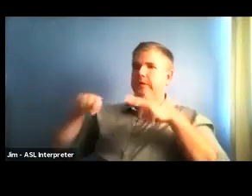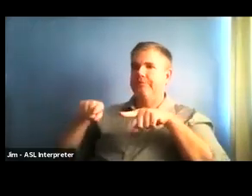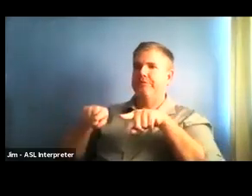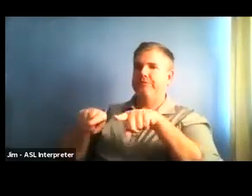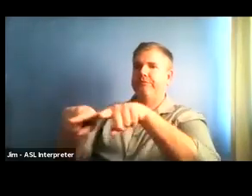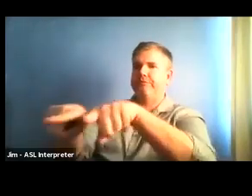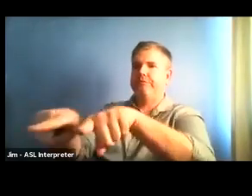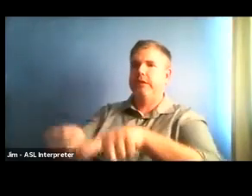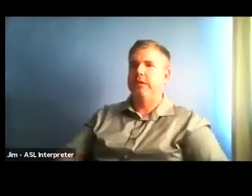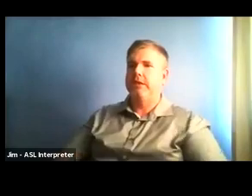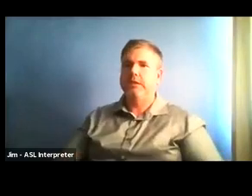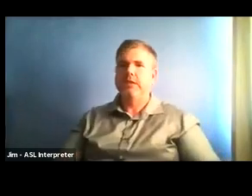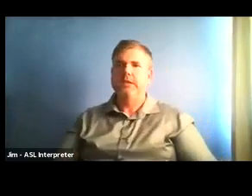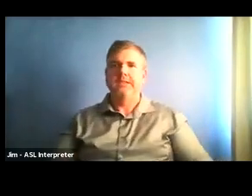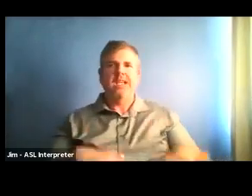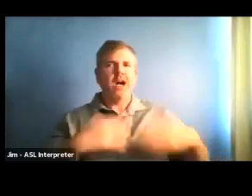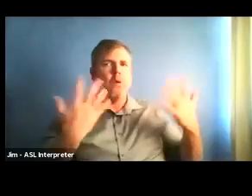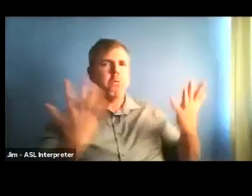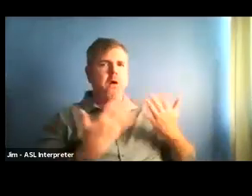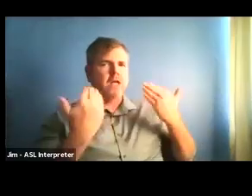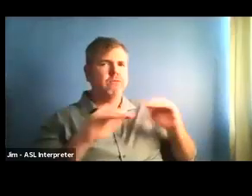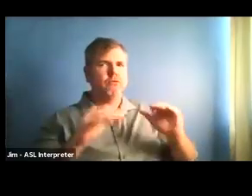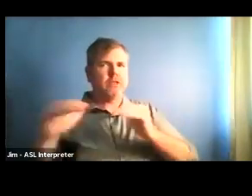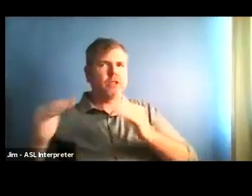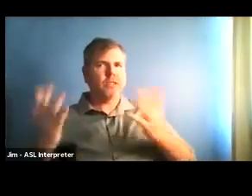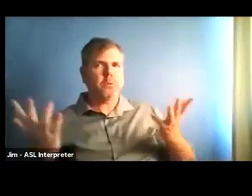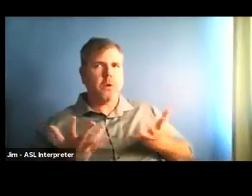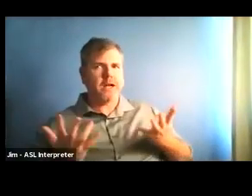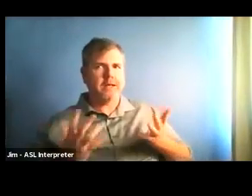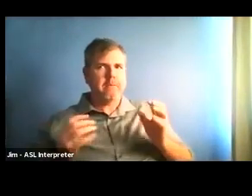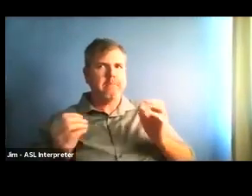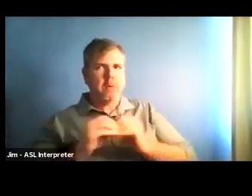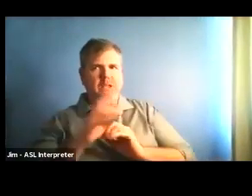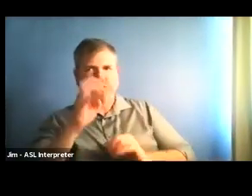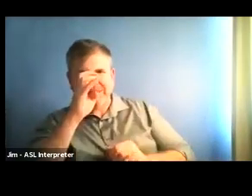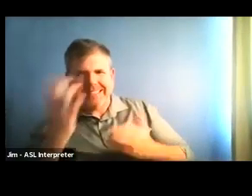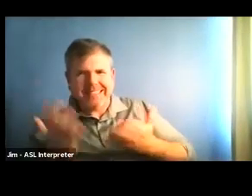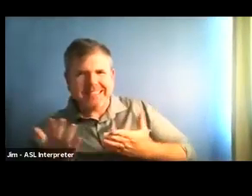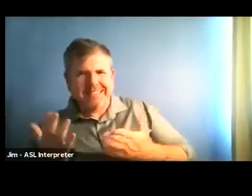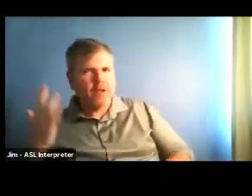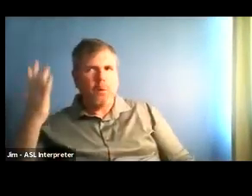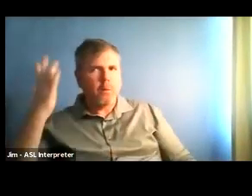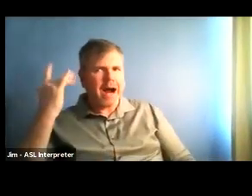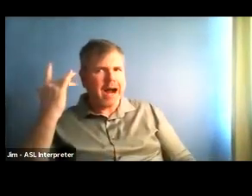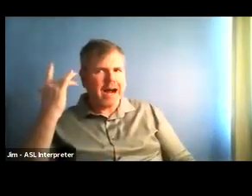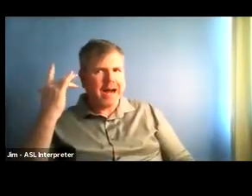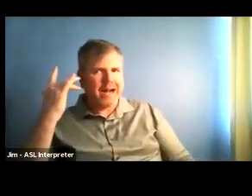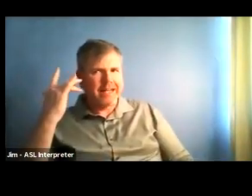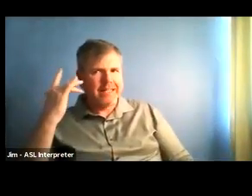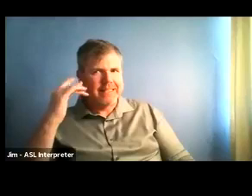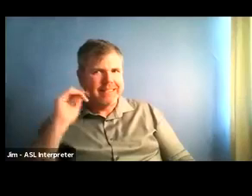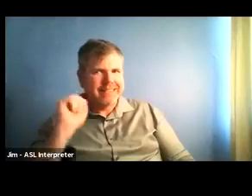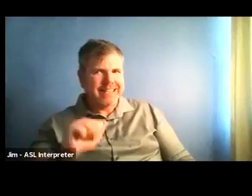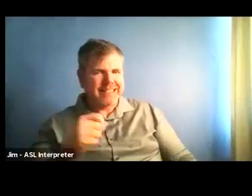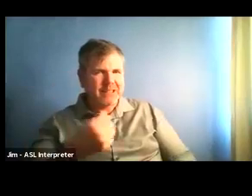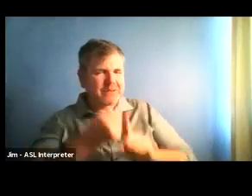additionally in place here at that for now, maybe going to be phased out or something to be in line with the state guidance? Yeah.